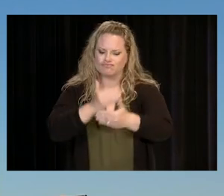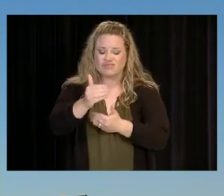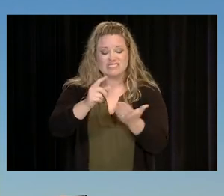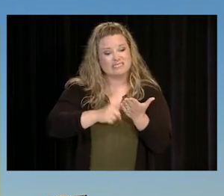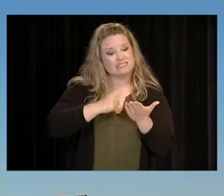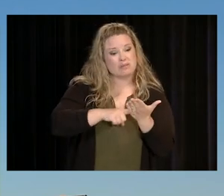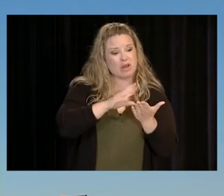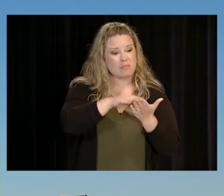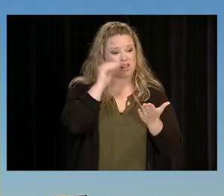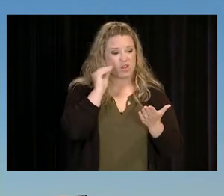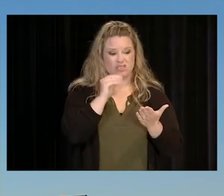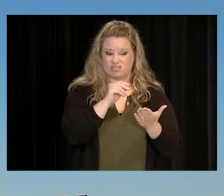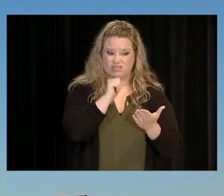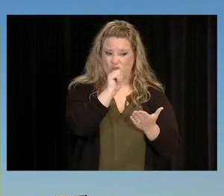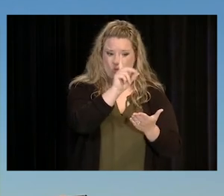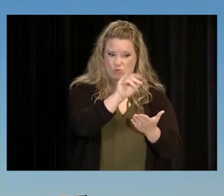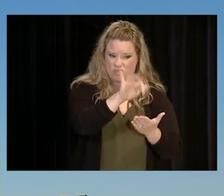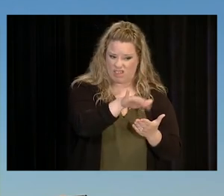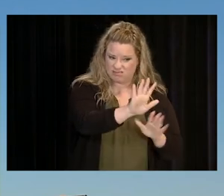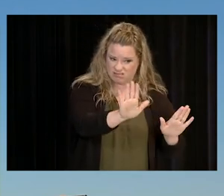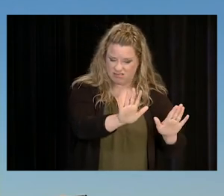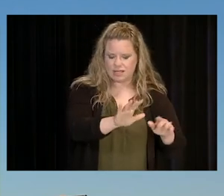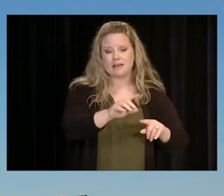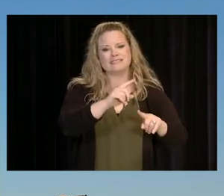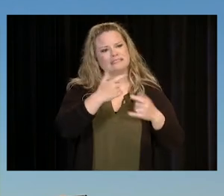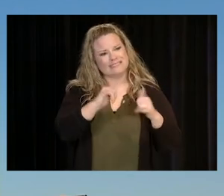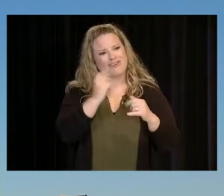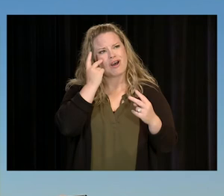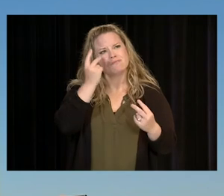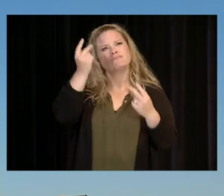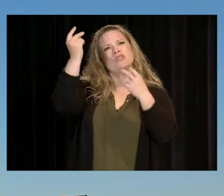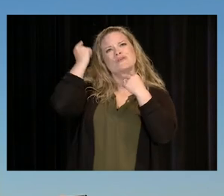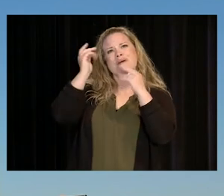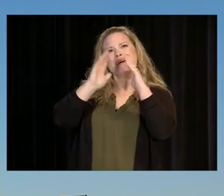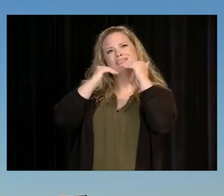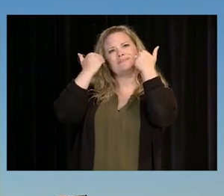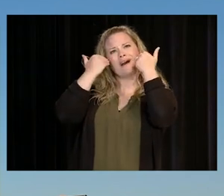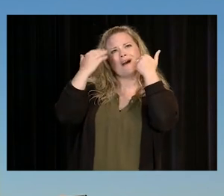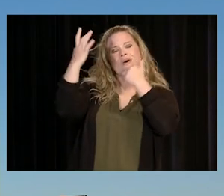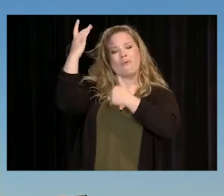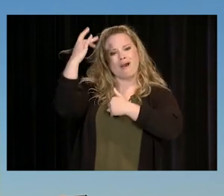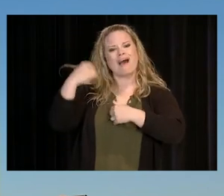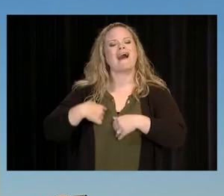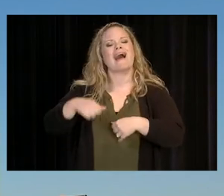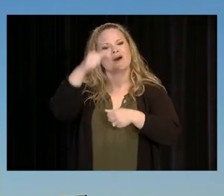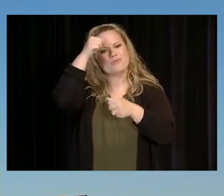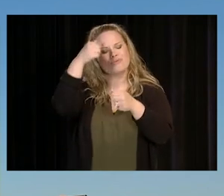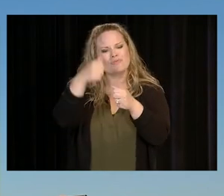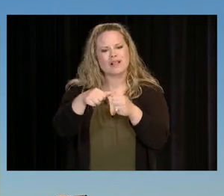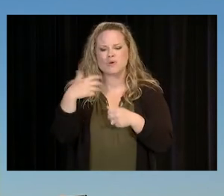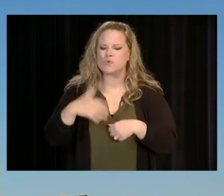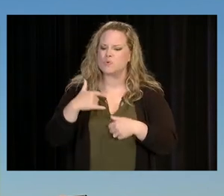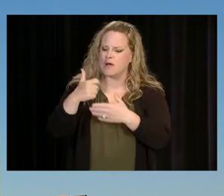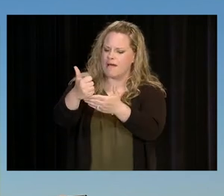SOMETIMES IT WAS LEARNING WHAT NOT TO DO, BUT I STILL LOOK BACK AT THOSE JOBS AND SMILE WHEN I REALIZE HOW MUCH THEY HELPED ME.